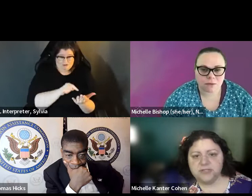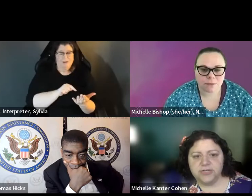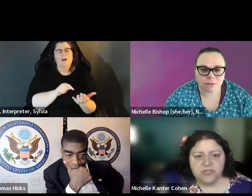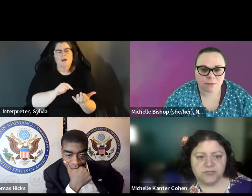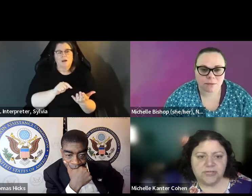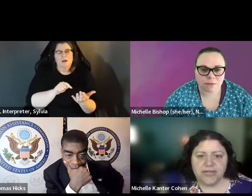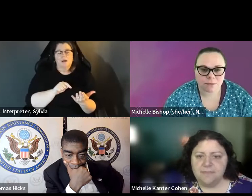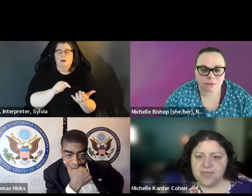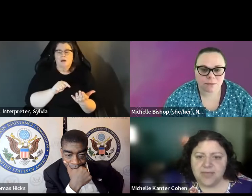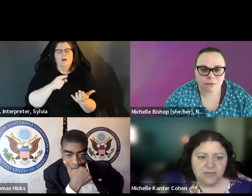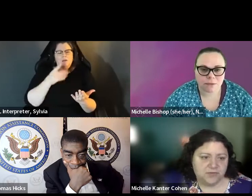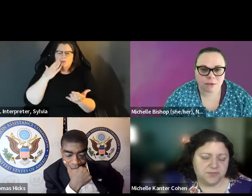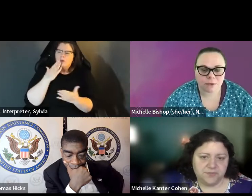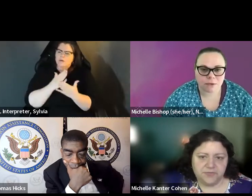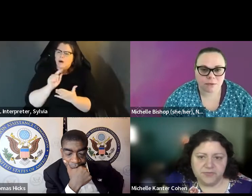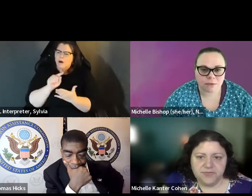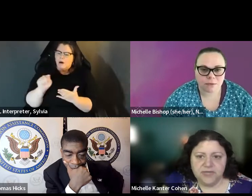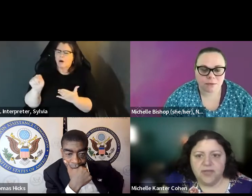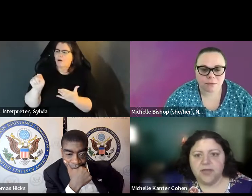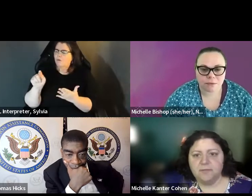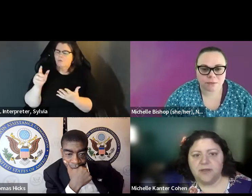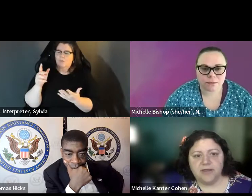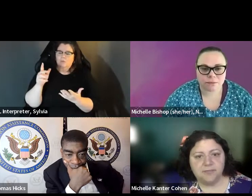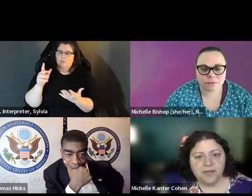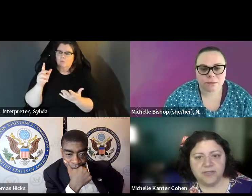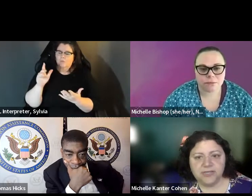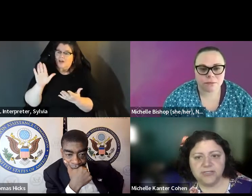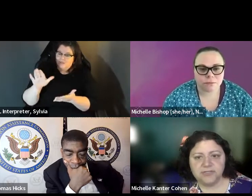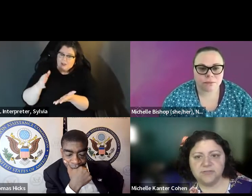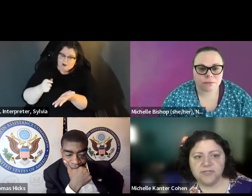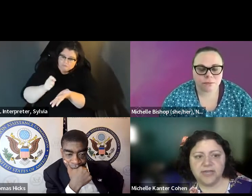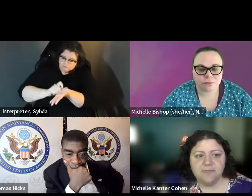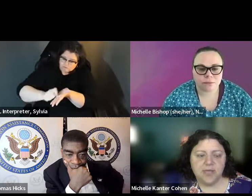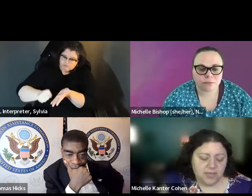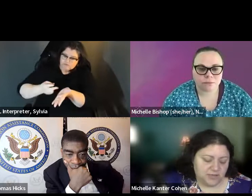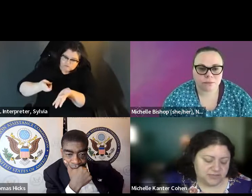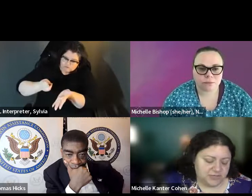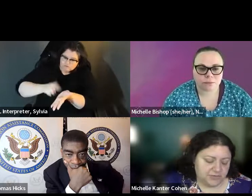it's inherently problematic for people whose signatures change over time. inherently problematic for people whose signatures change